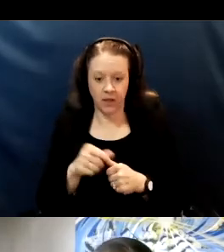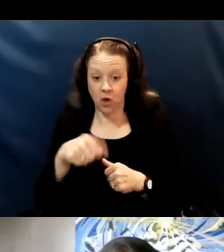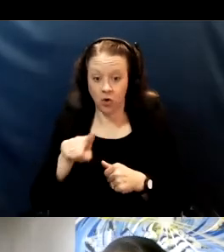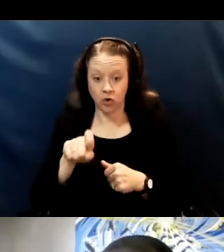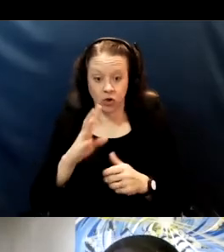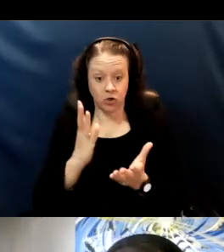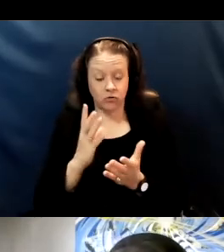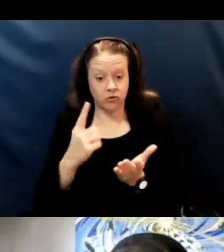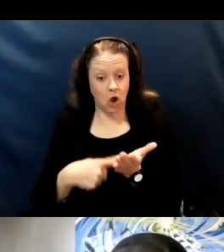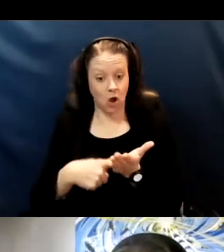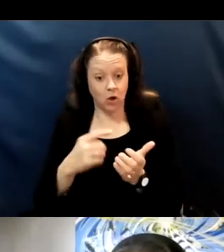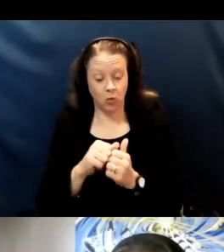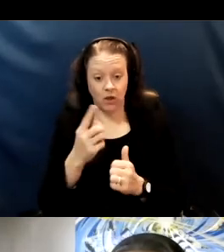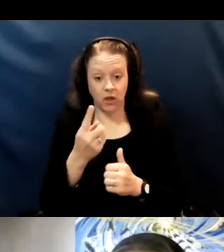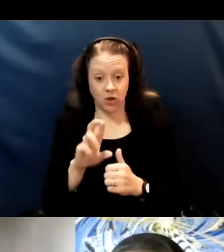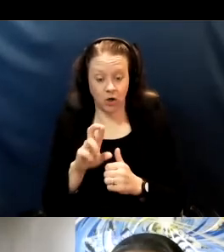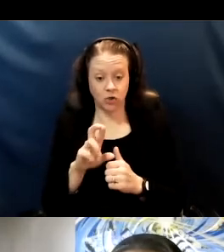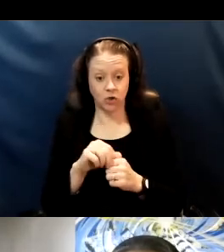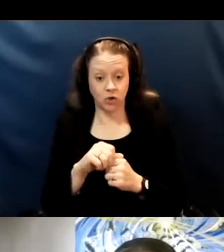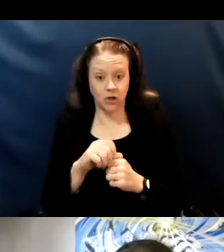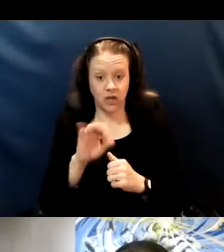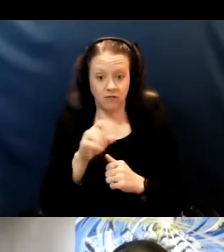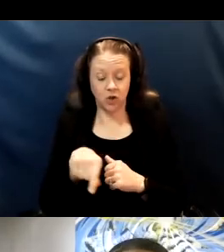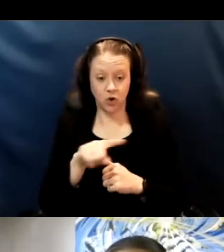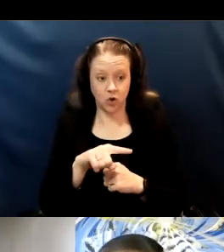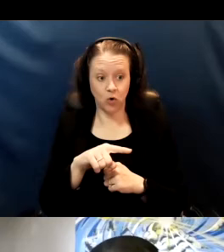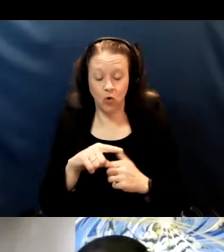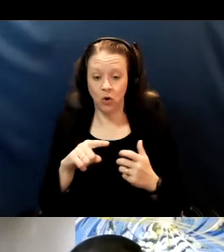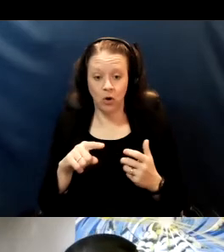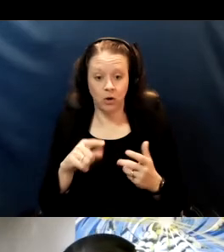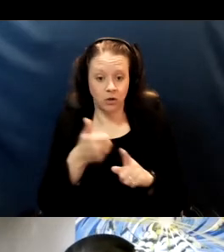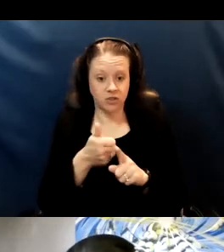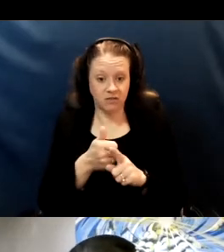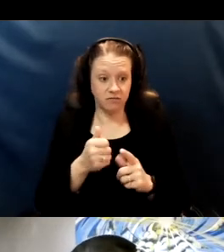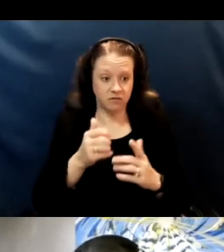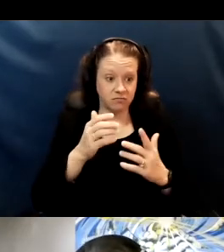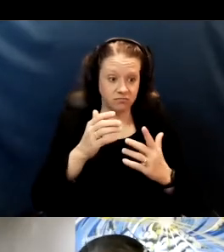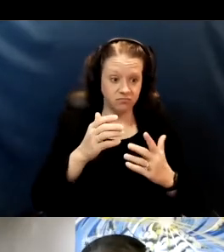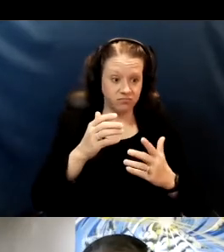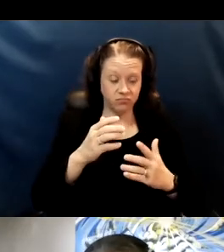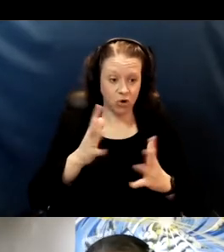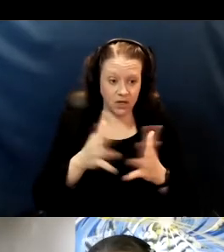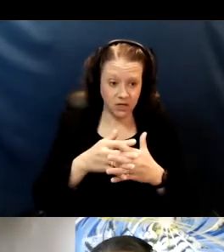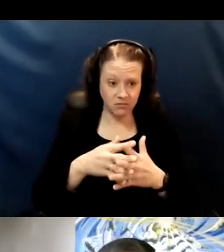the vaccine is now recommended in pregnancy, there's now a lot more data on the safety of the vaccine in pregnancy